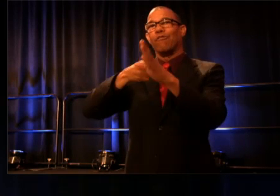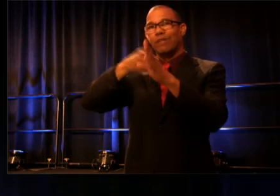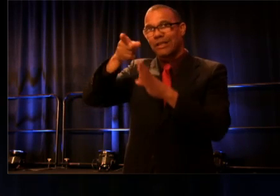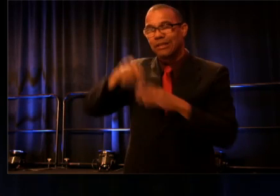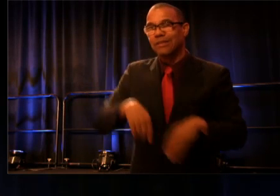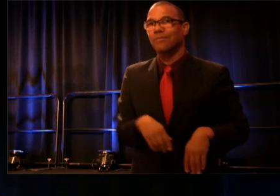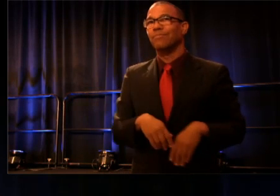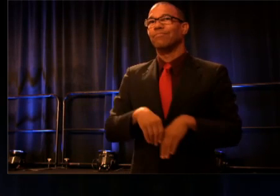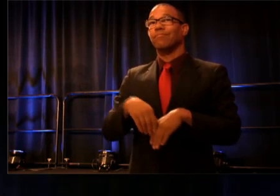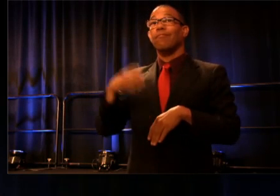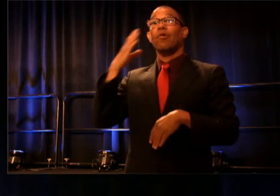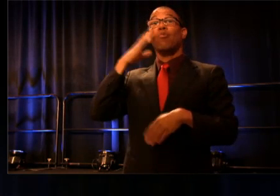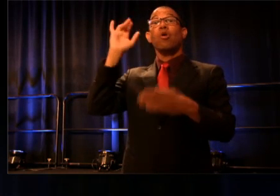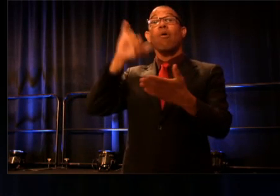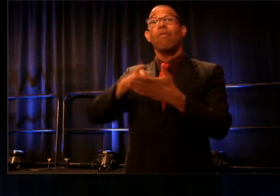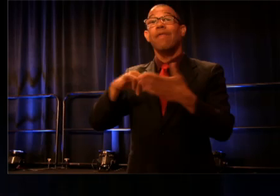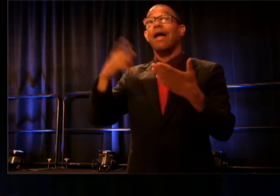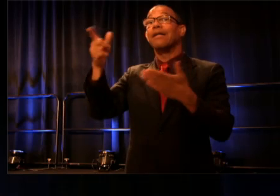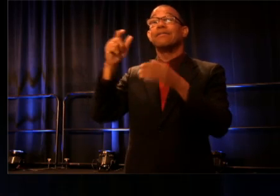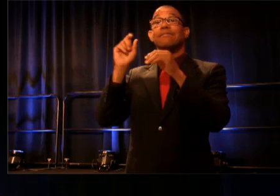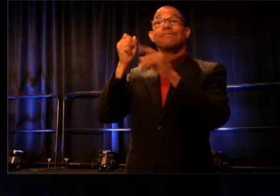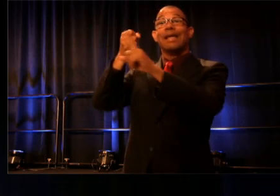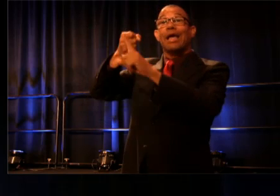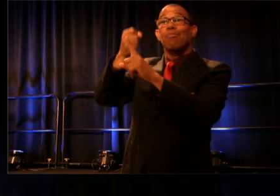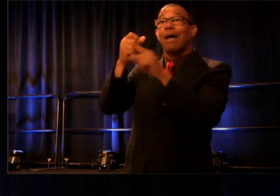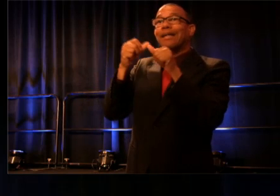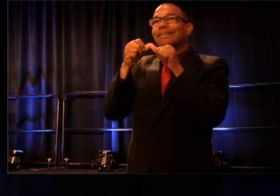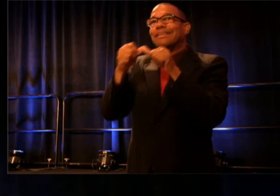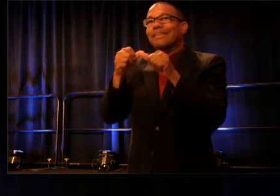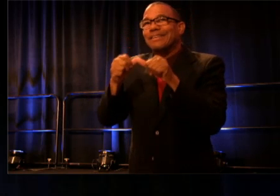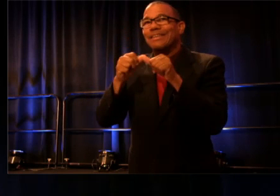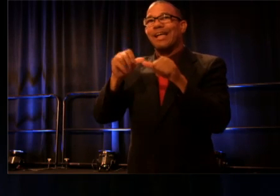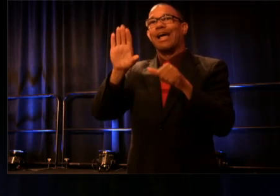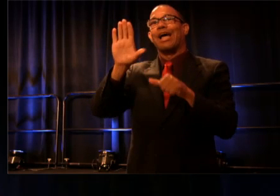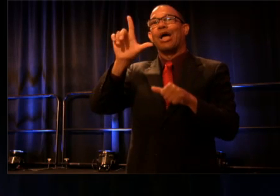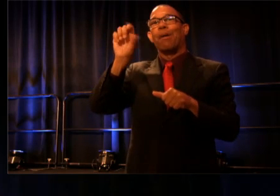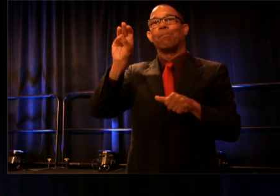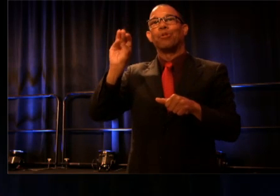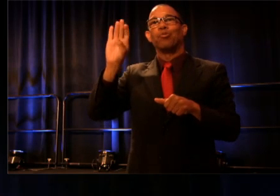And we know that impact continues at Bloomberg Philanthropies but we still miss her terribly.